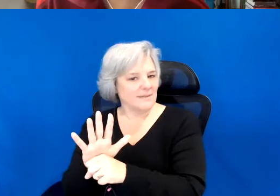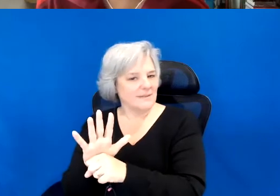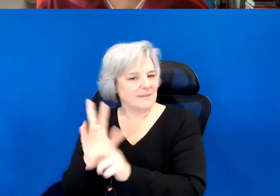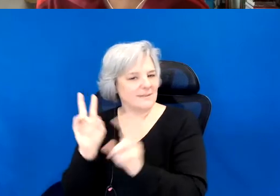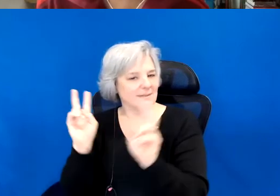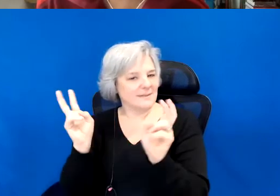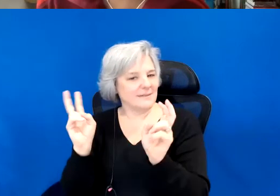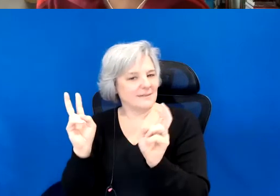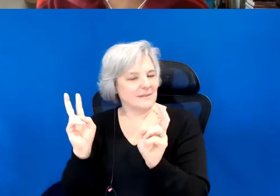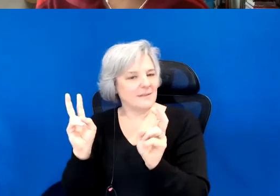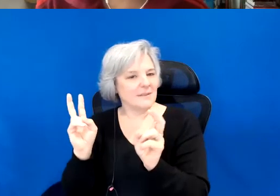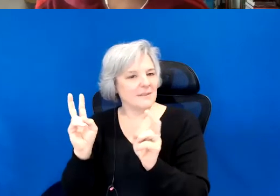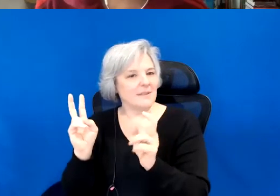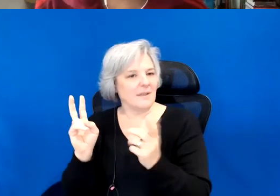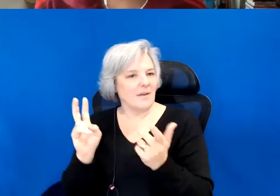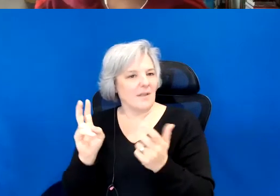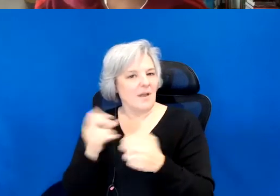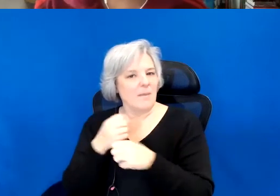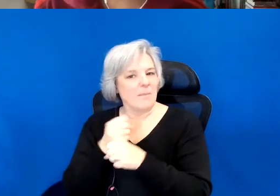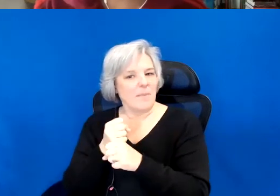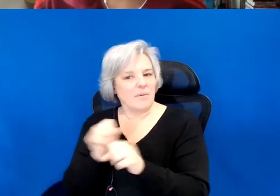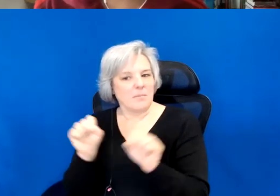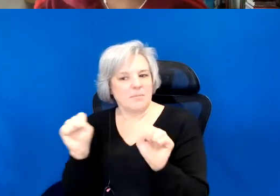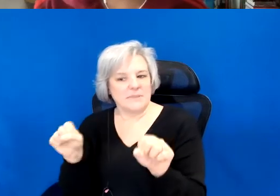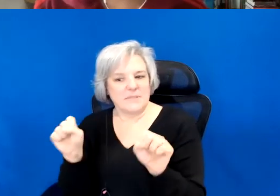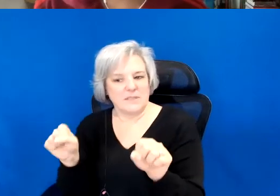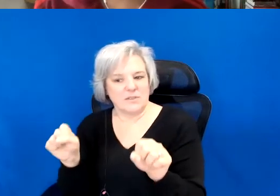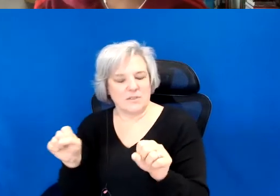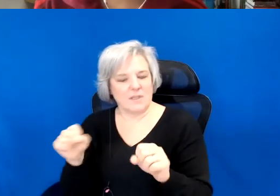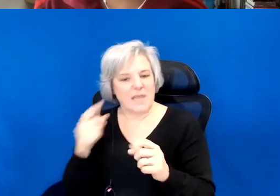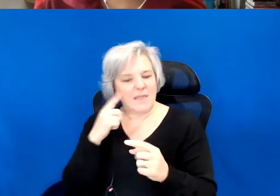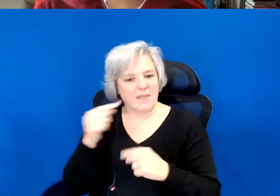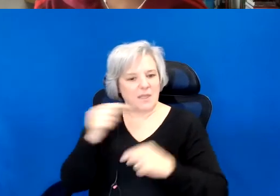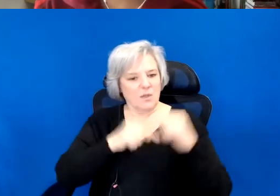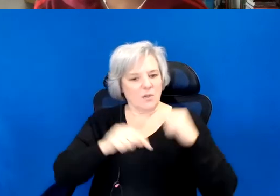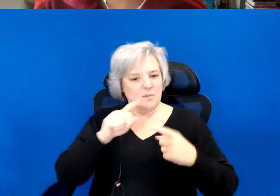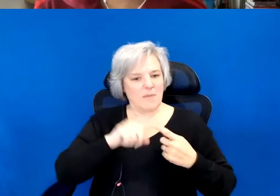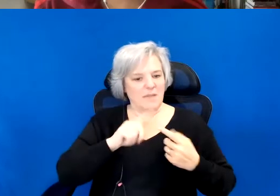productive potential and I realize that it goes back to our intention of like abode versus